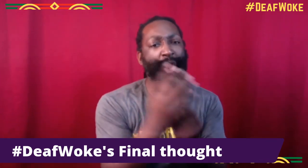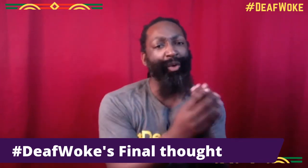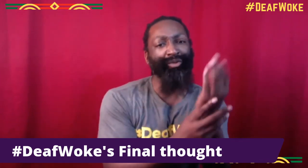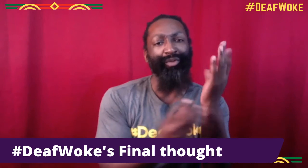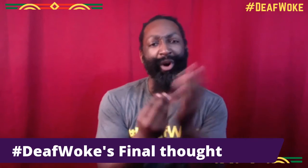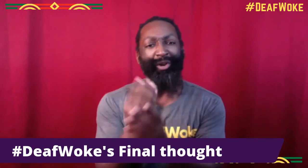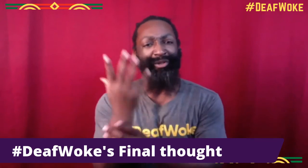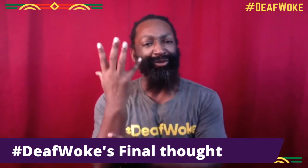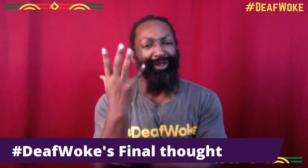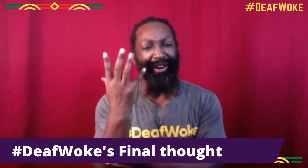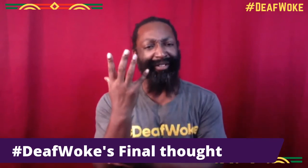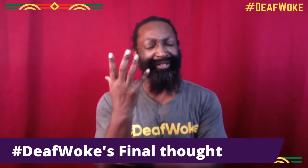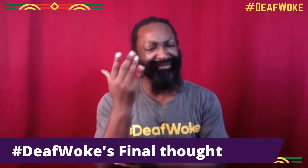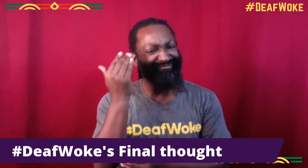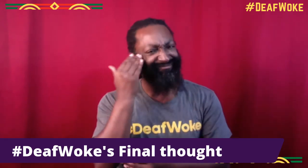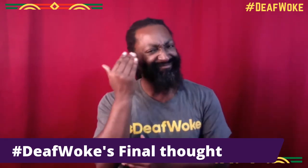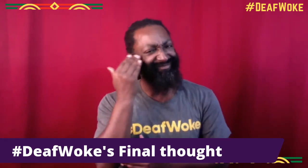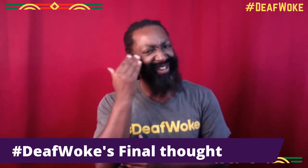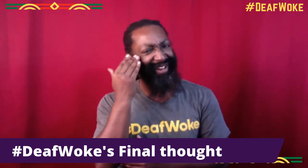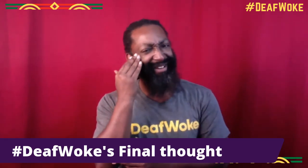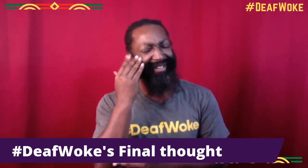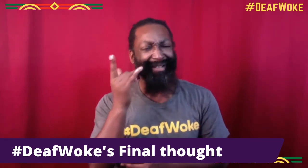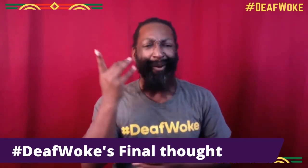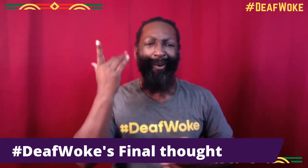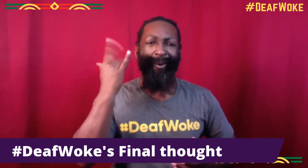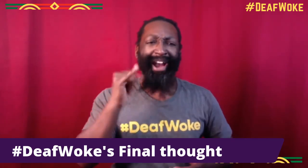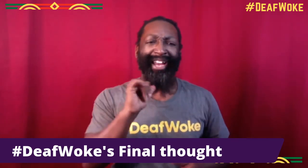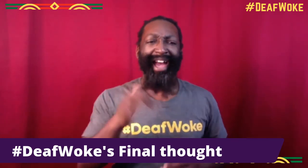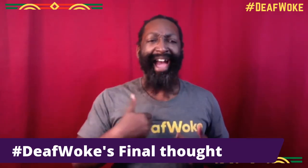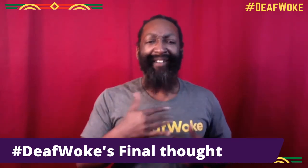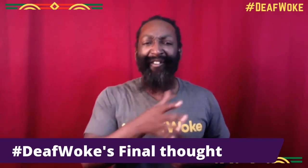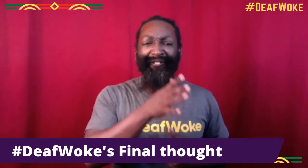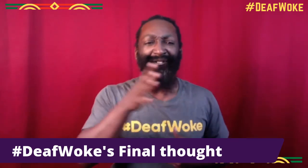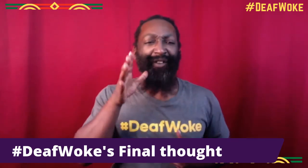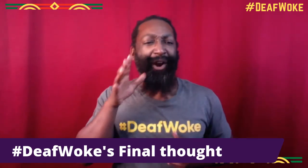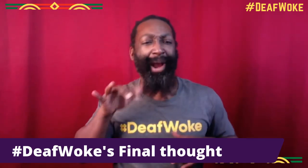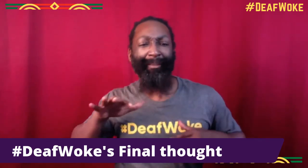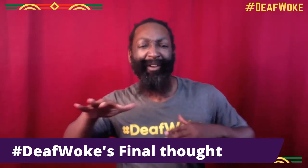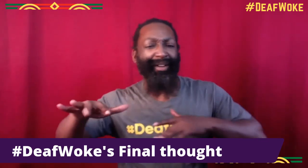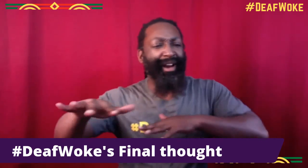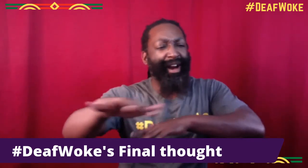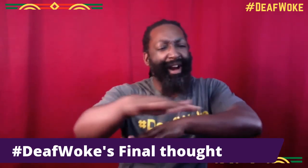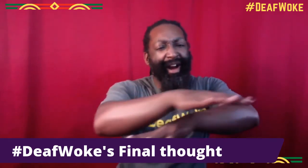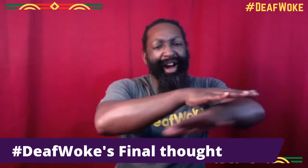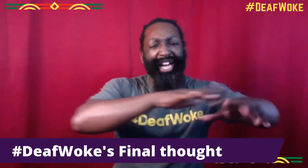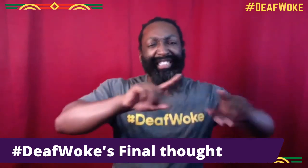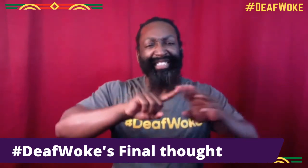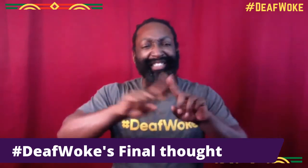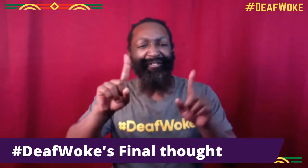Help each other grow and alah!. (people murmuring)